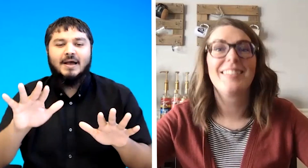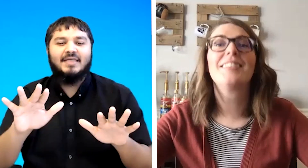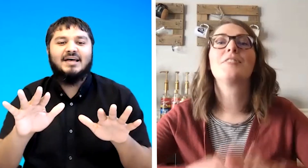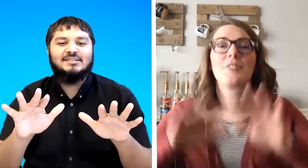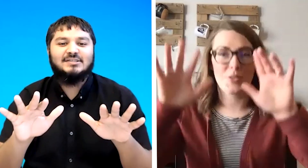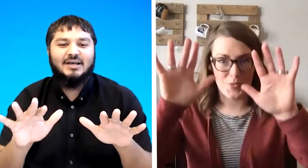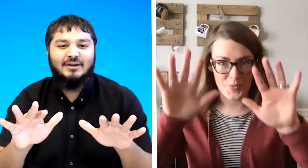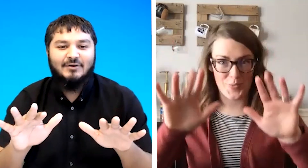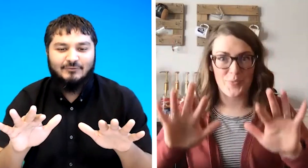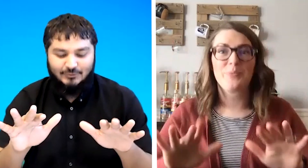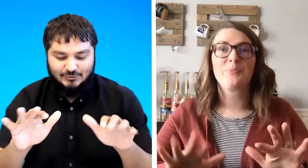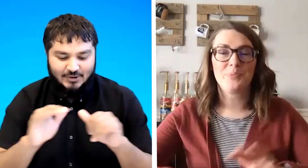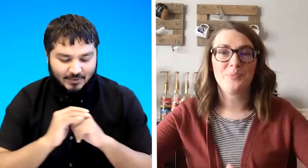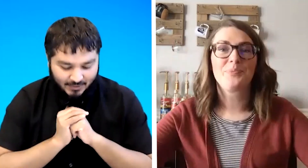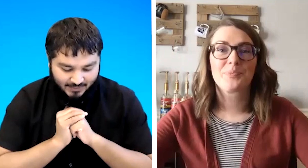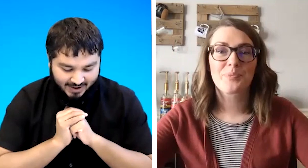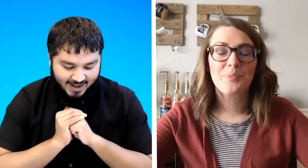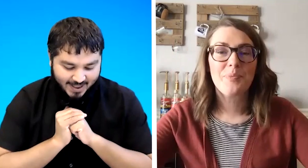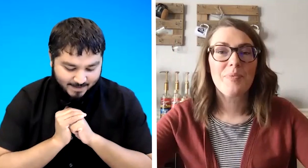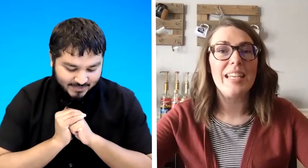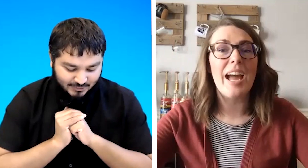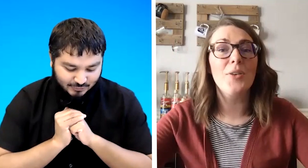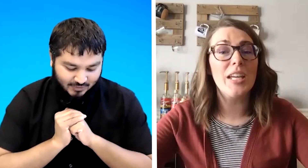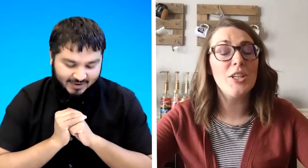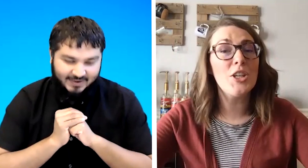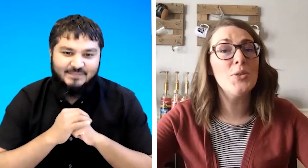and that's the sign for snow all right let me know how can you